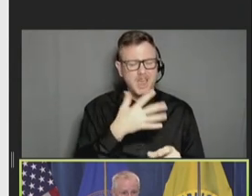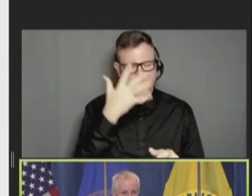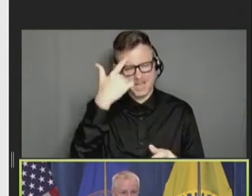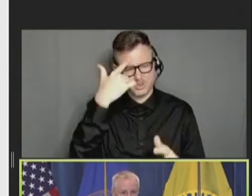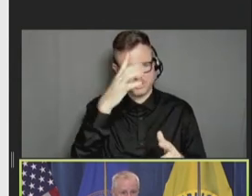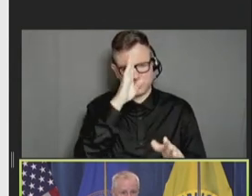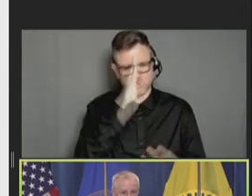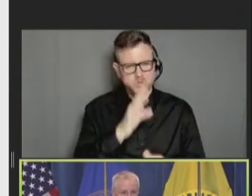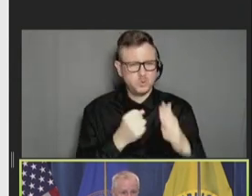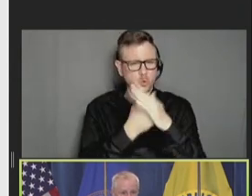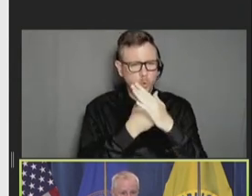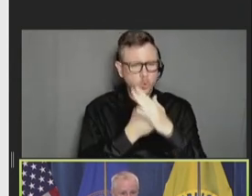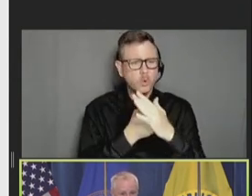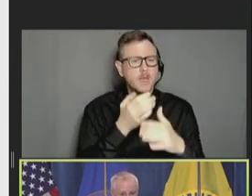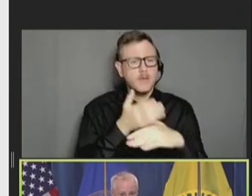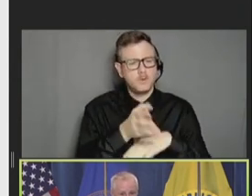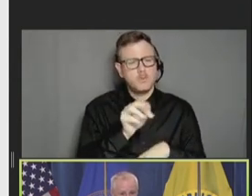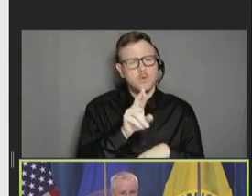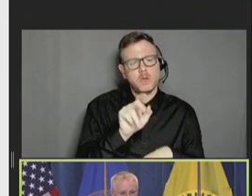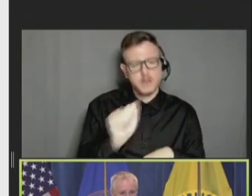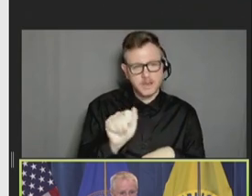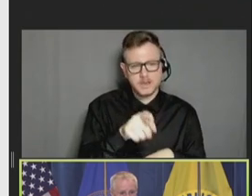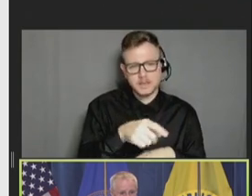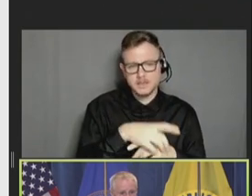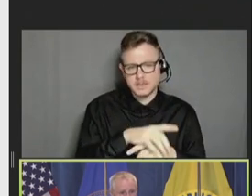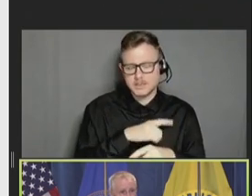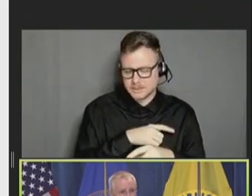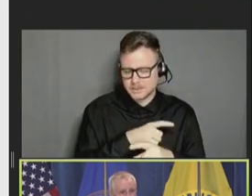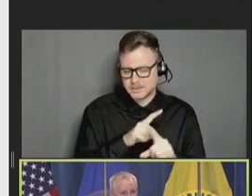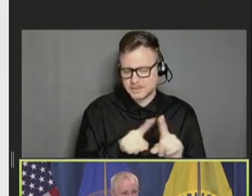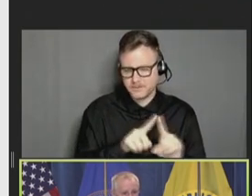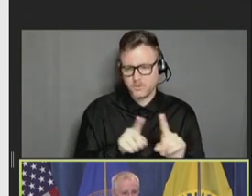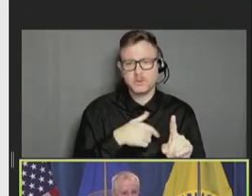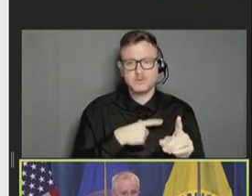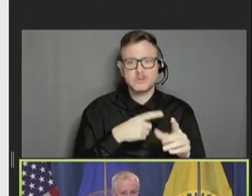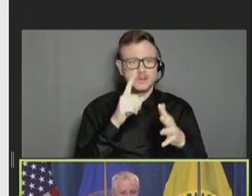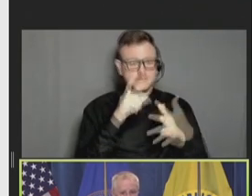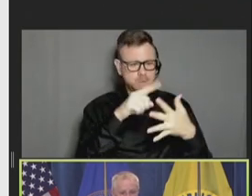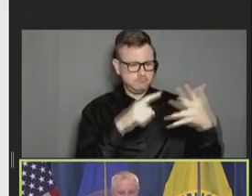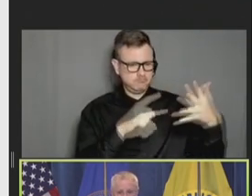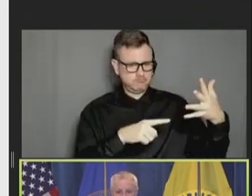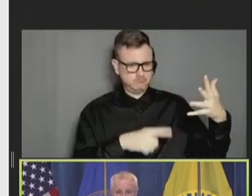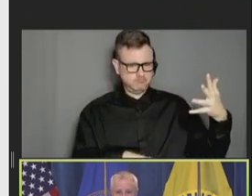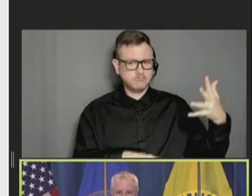I'm going to focus first on the topics that I've highlighted in red, which were some of